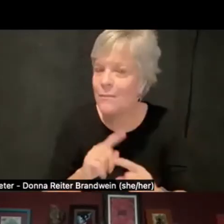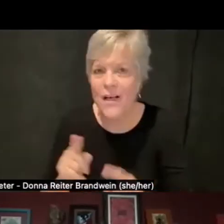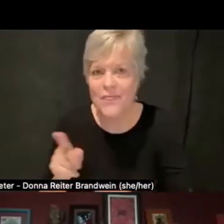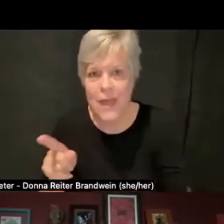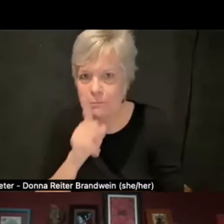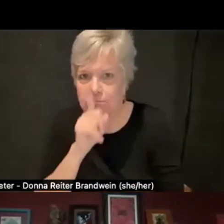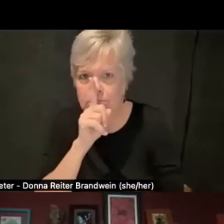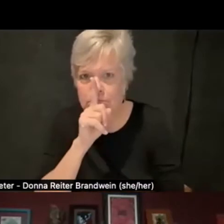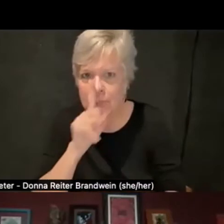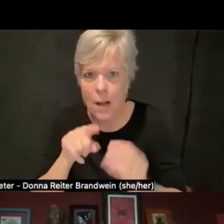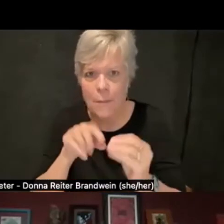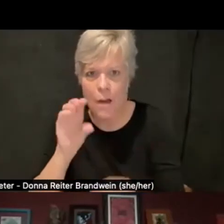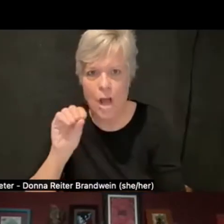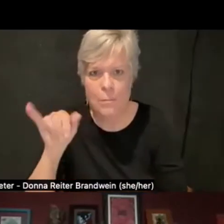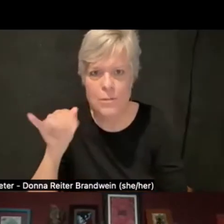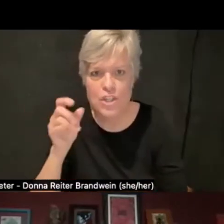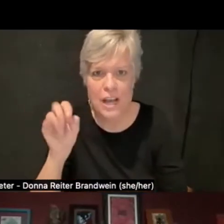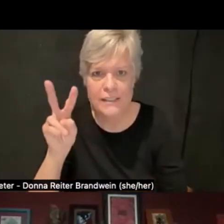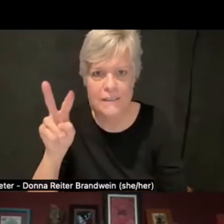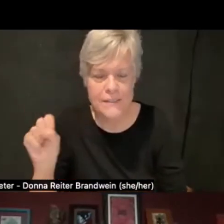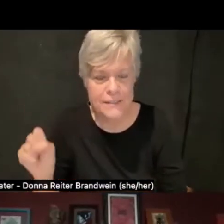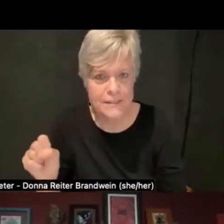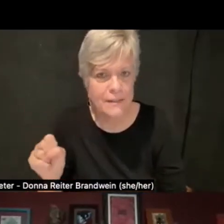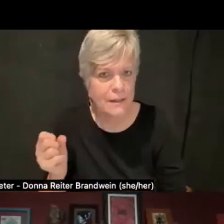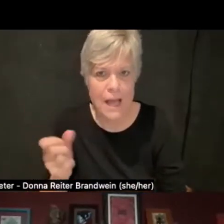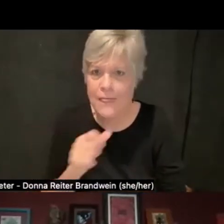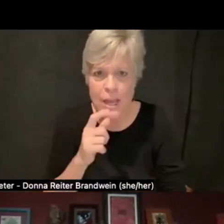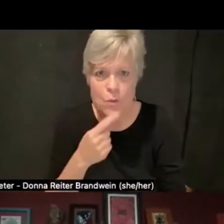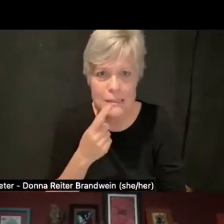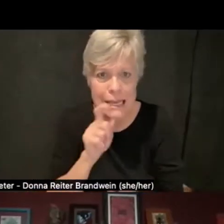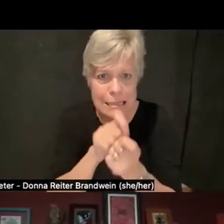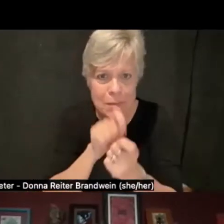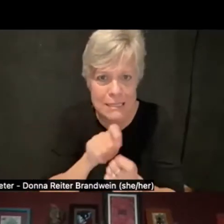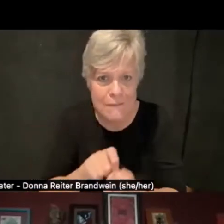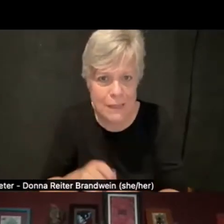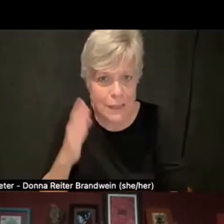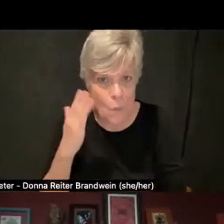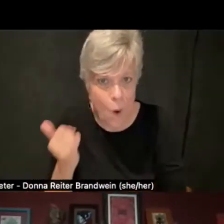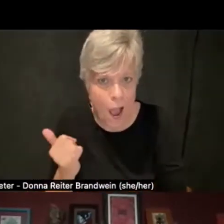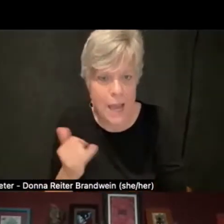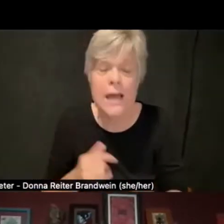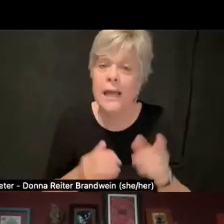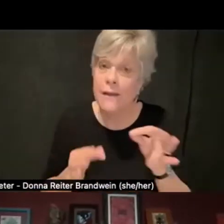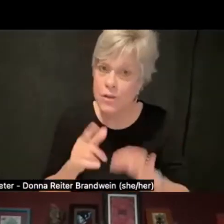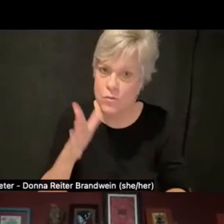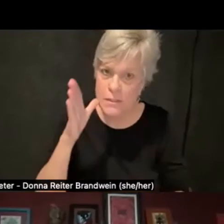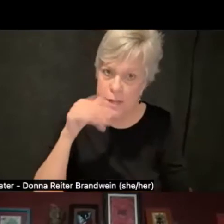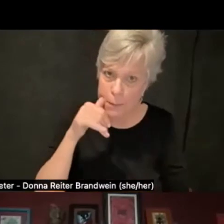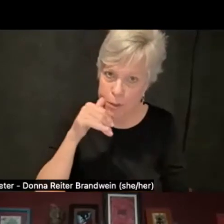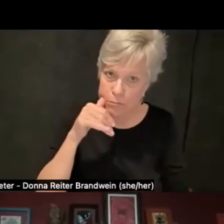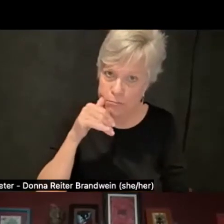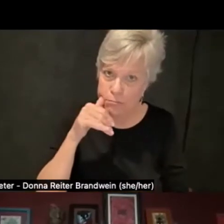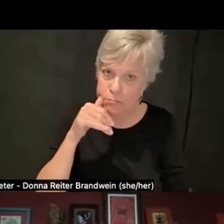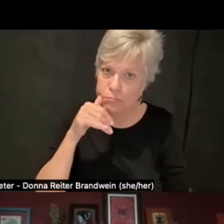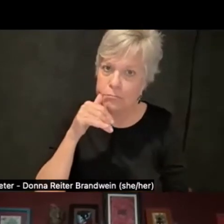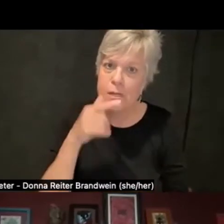Like, they don't say specifically why. So just being stubborn about it, taking it to higher levels